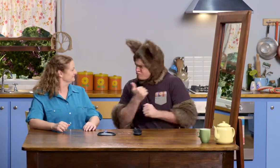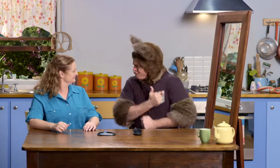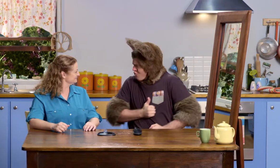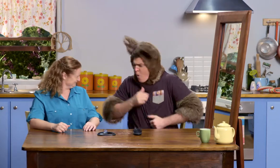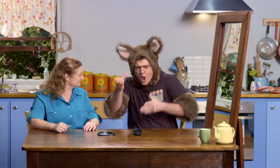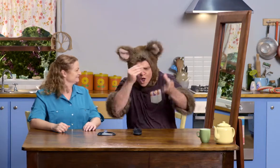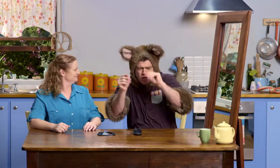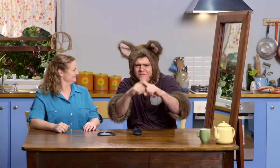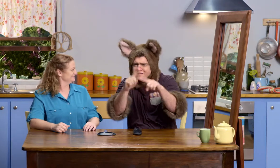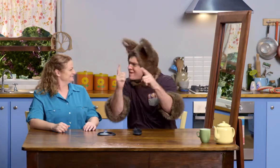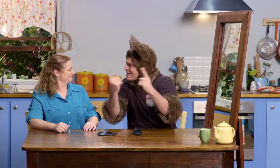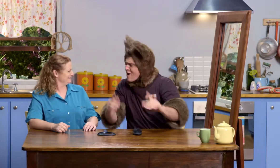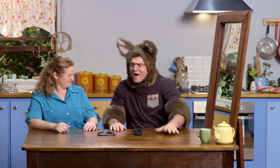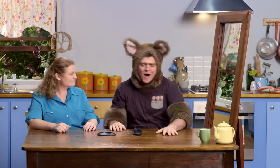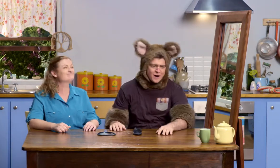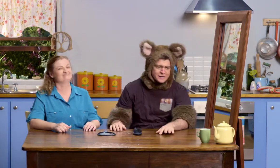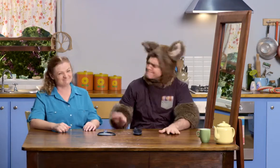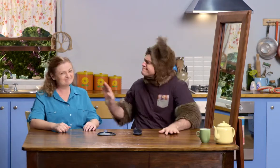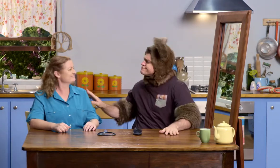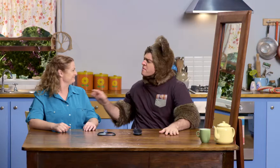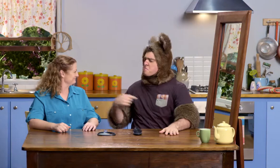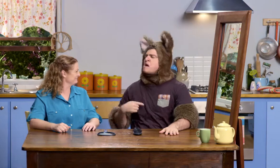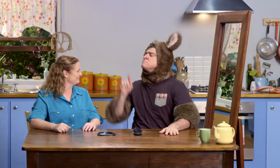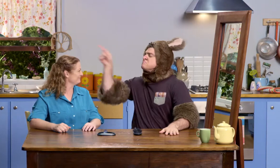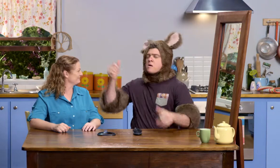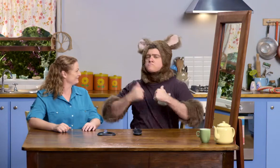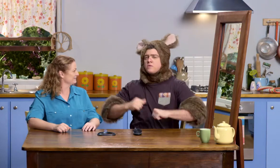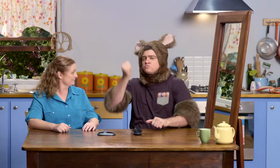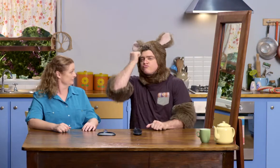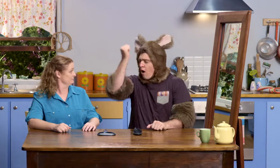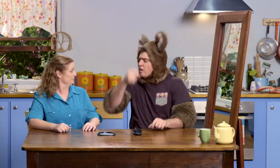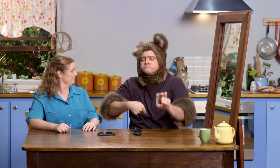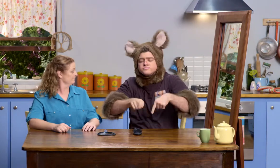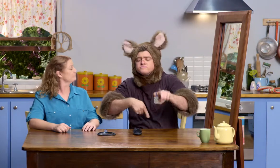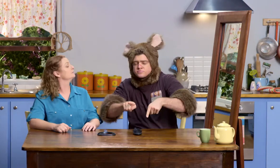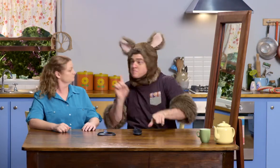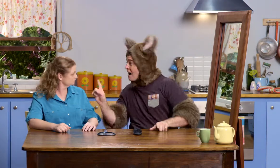I really enjoyed learning more about different mirrors. I'm going to go outside and practice my soccer,